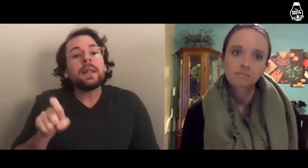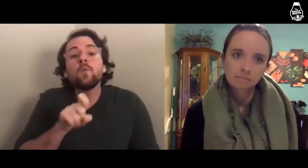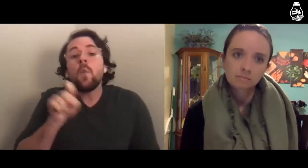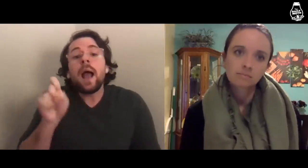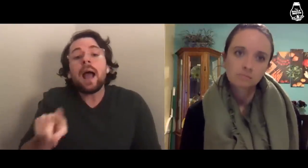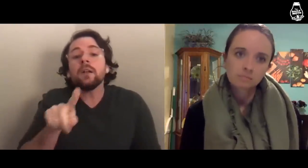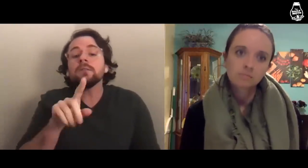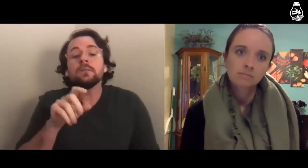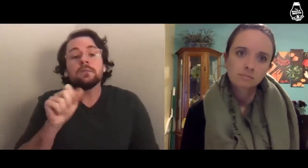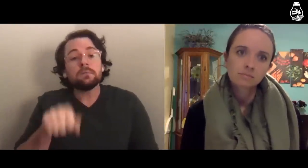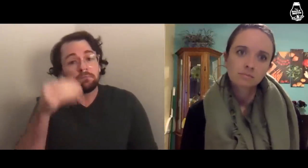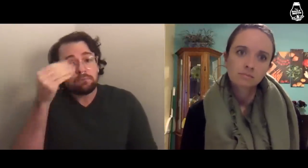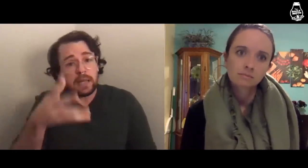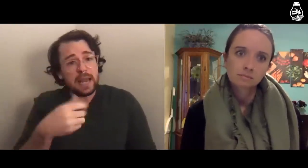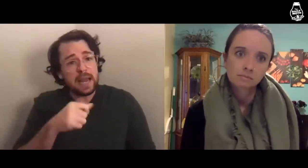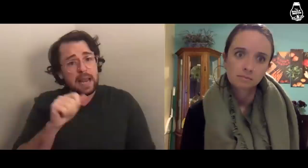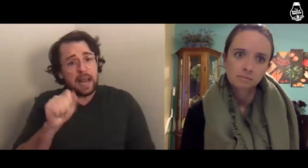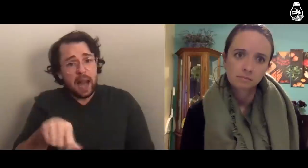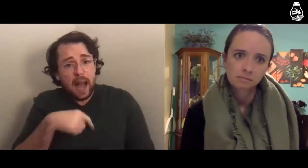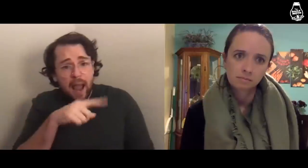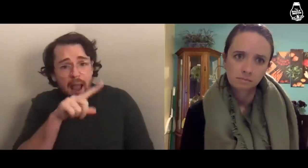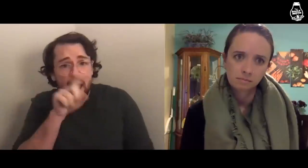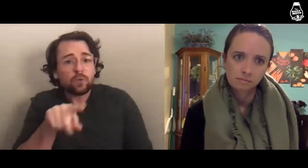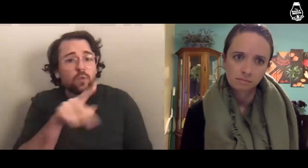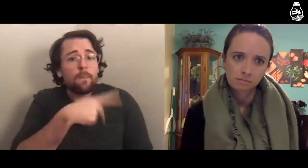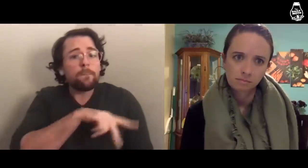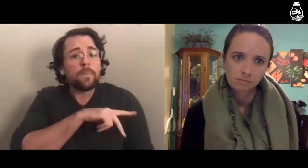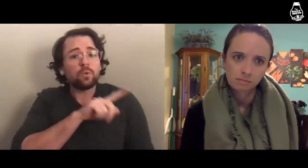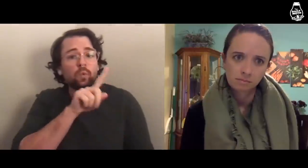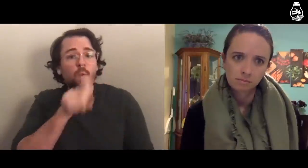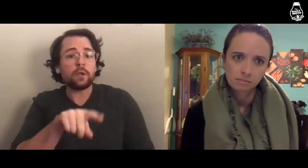You need to ask someone if you can ask a personal question